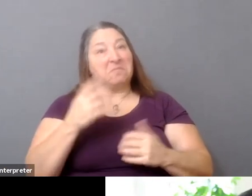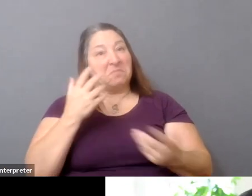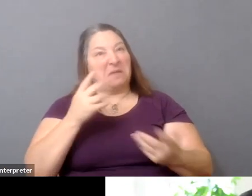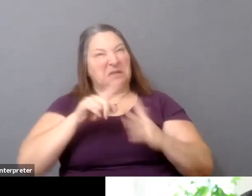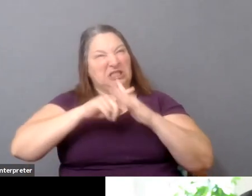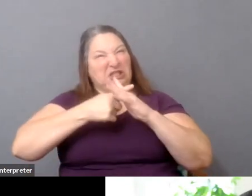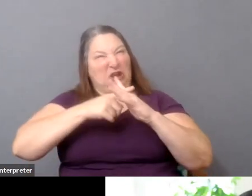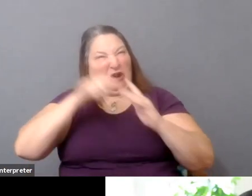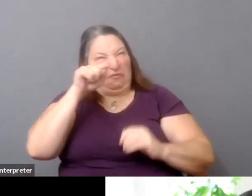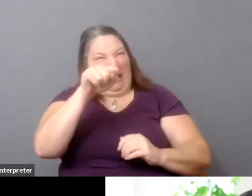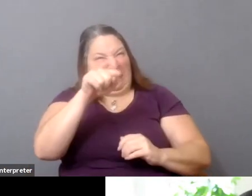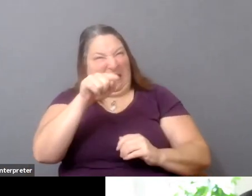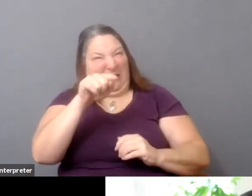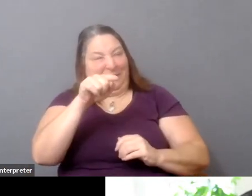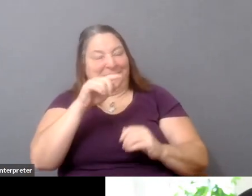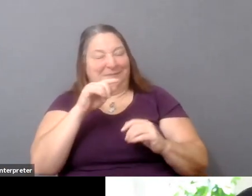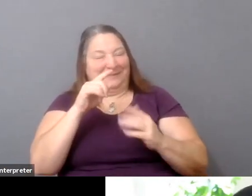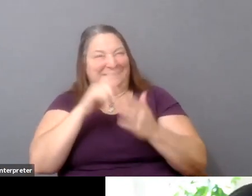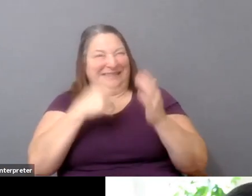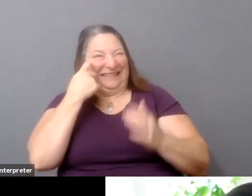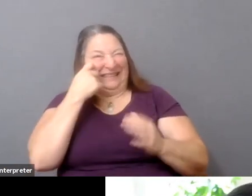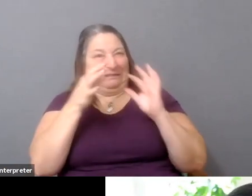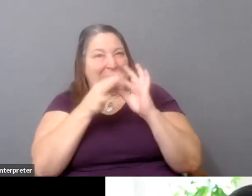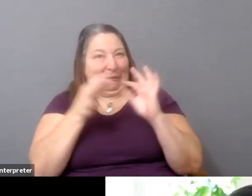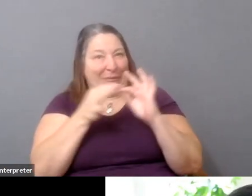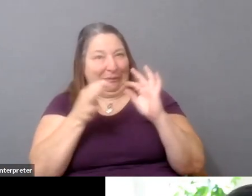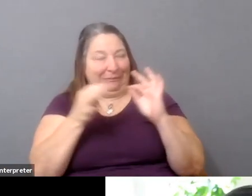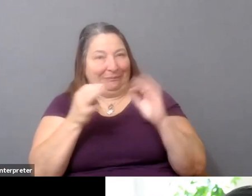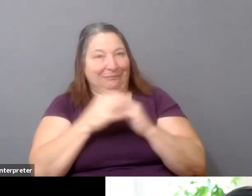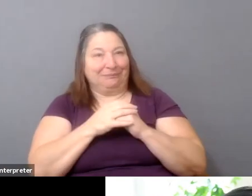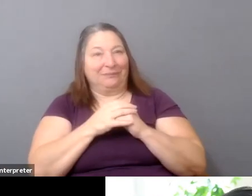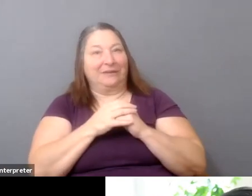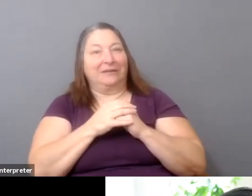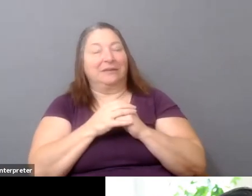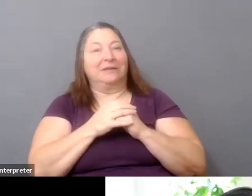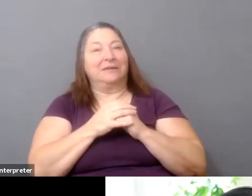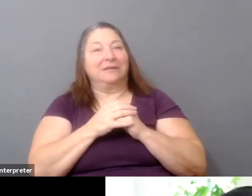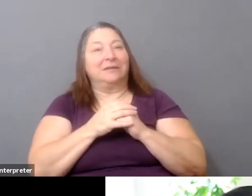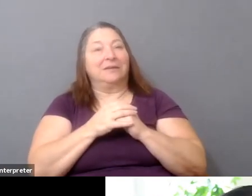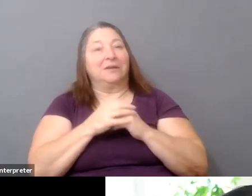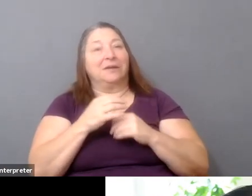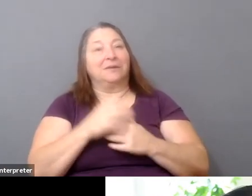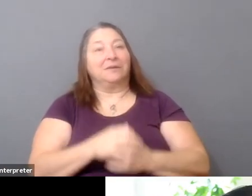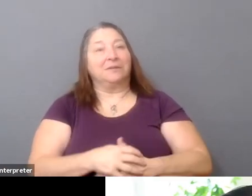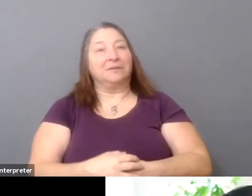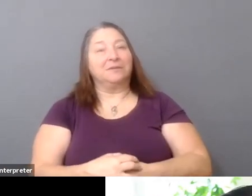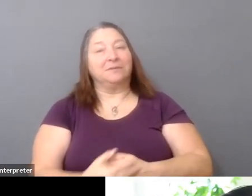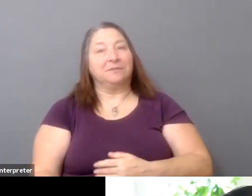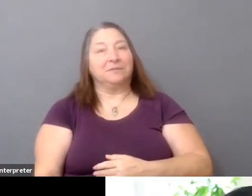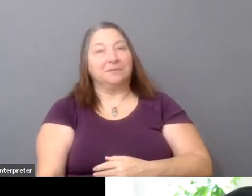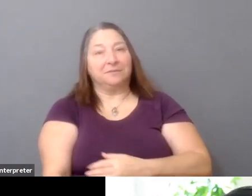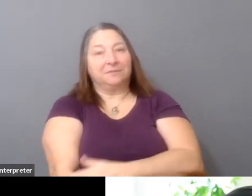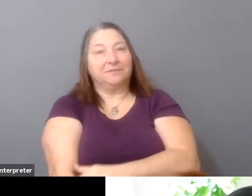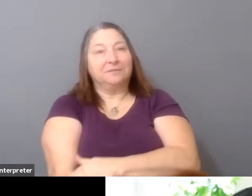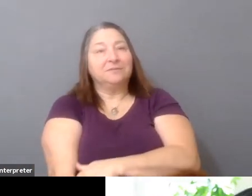You know, we have, in a way, access to more people